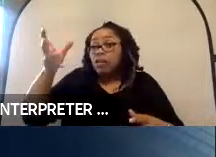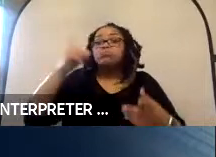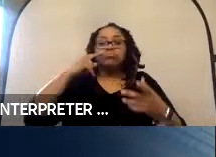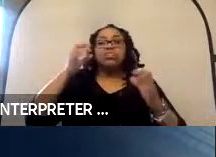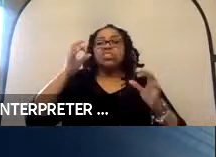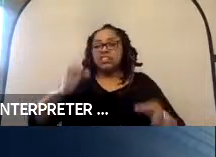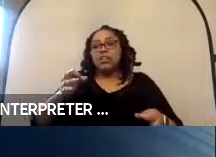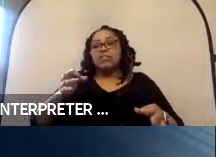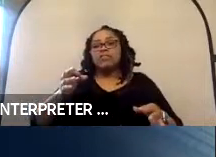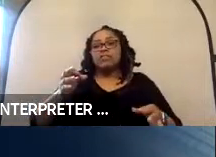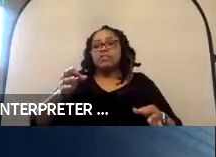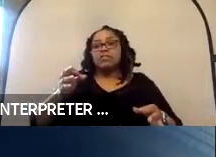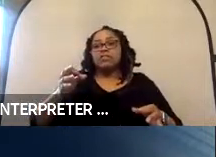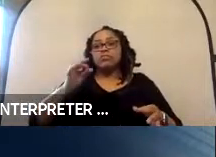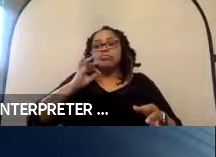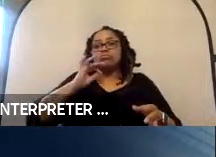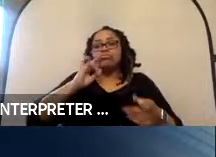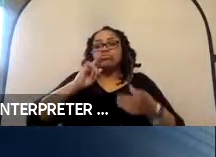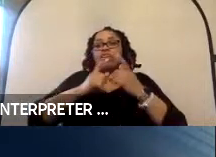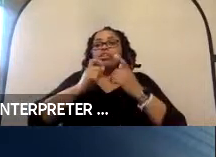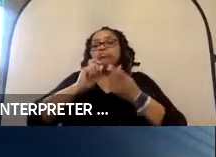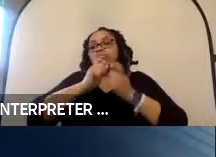grow that into try to work into different markets.